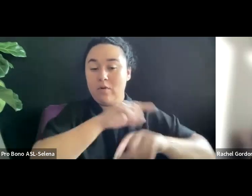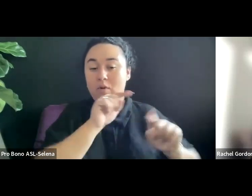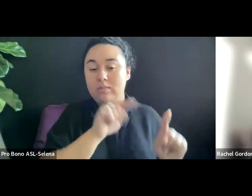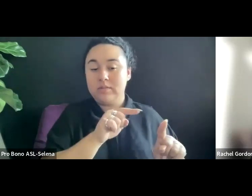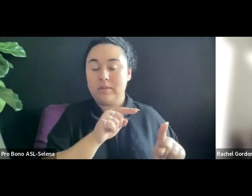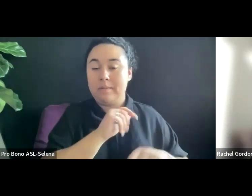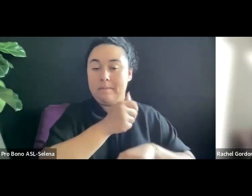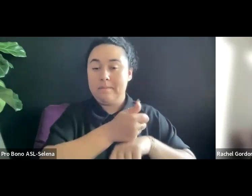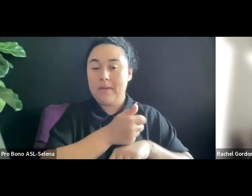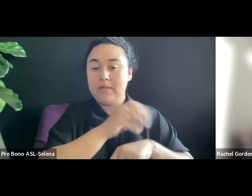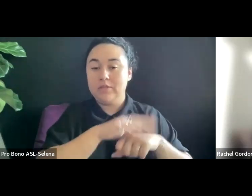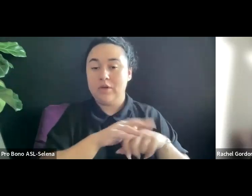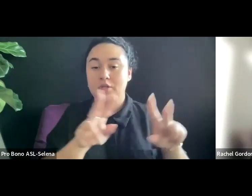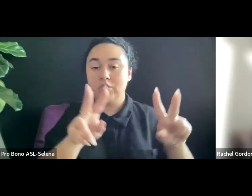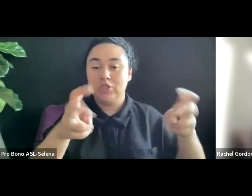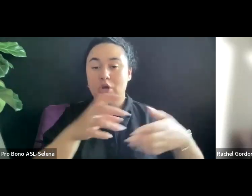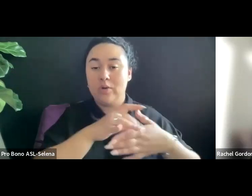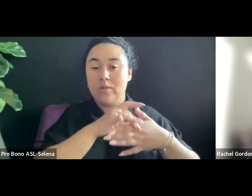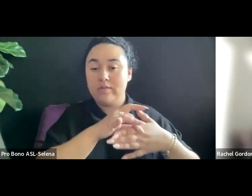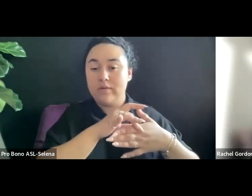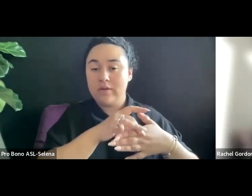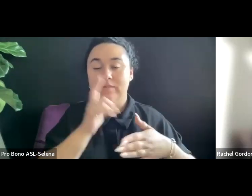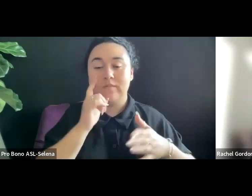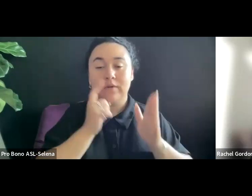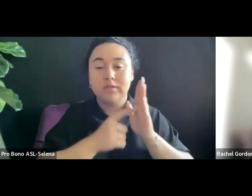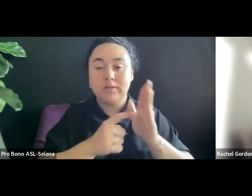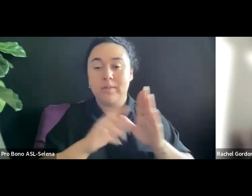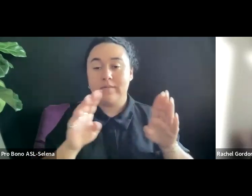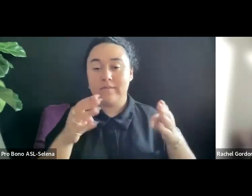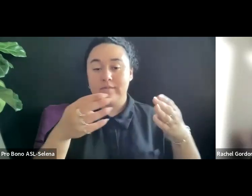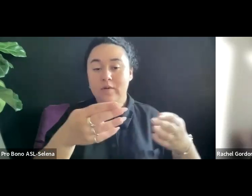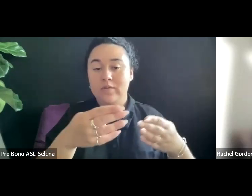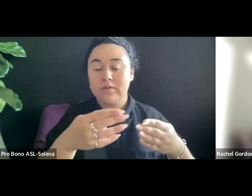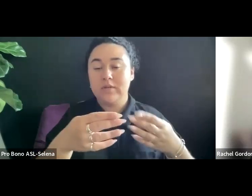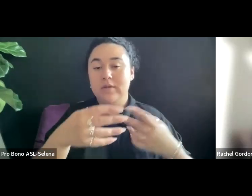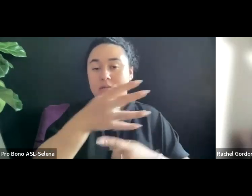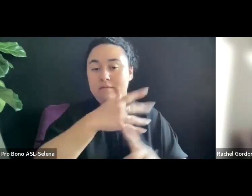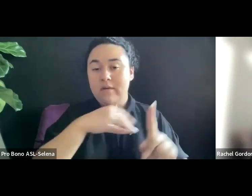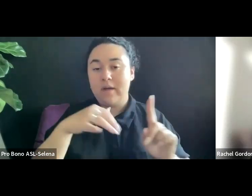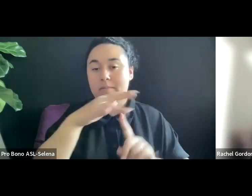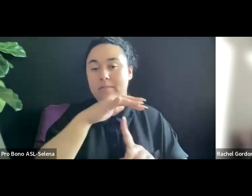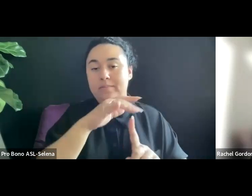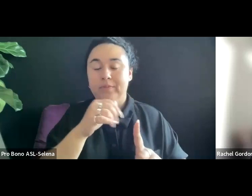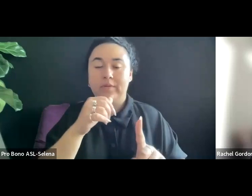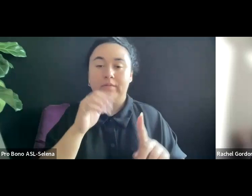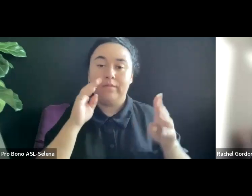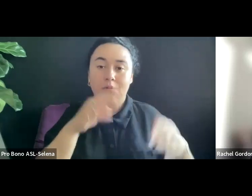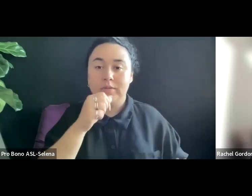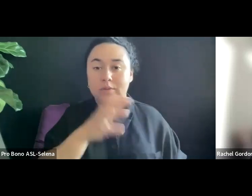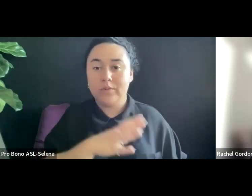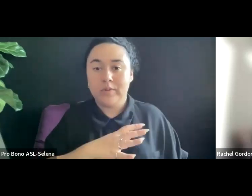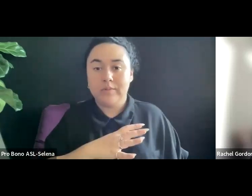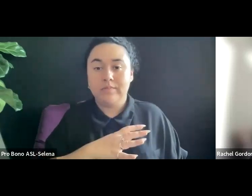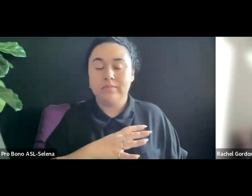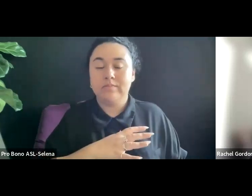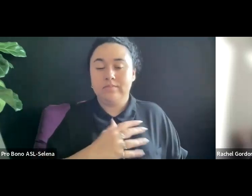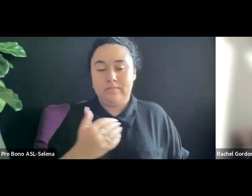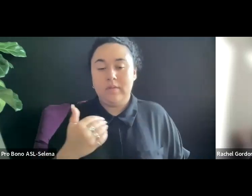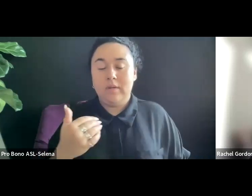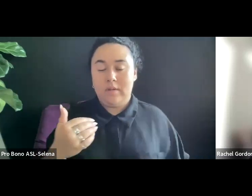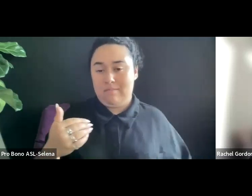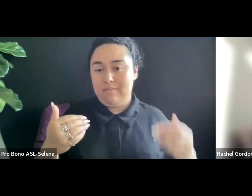SUCH AS FOCUSING ON THE ENVIRONMENT OR WOMEN. THERE ARE PLATFORMS THAT ARE DEDICATED TO CERTAIN